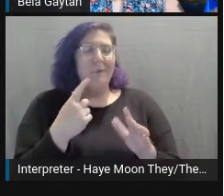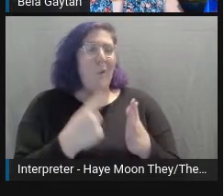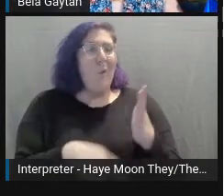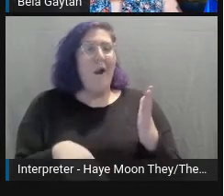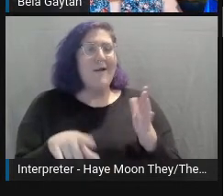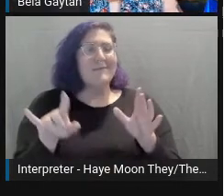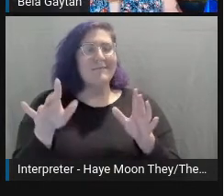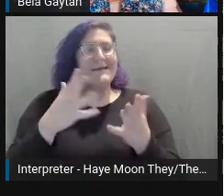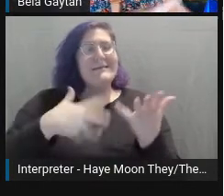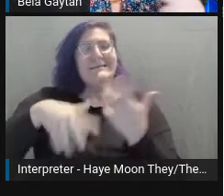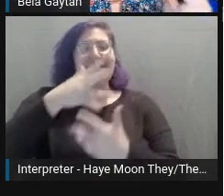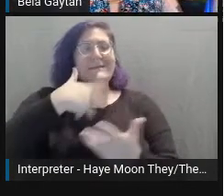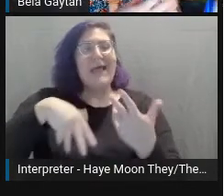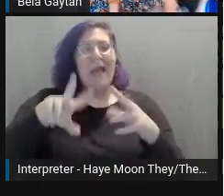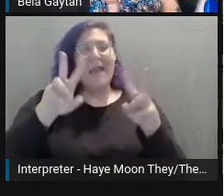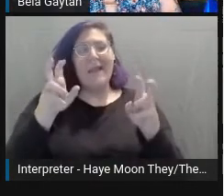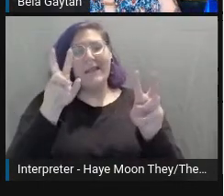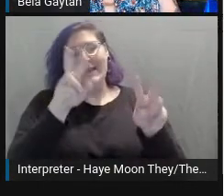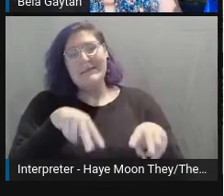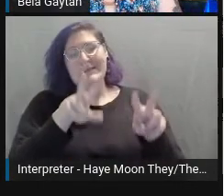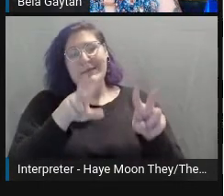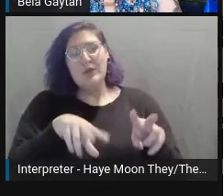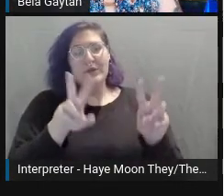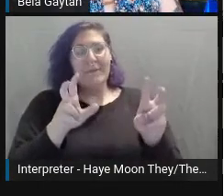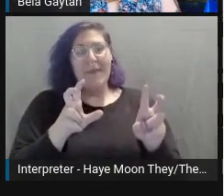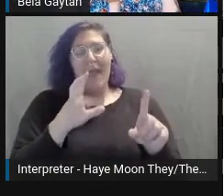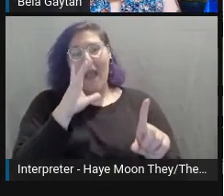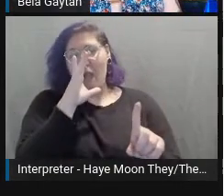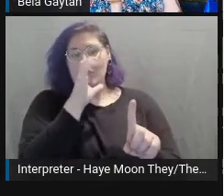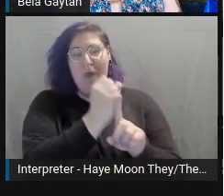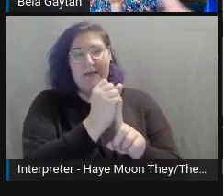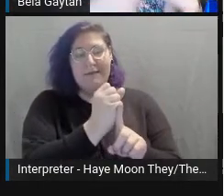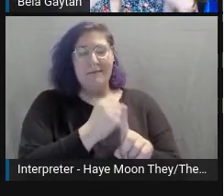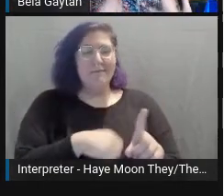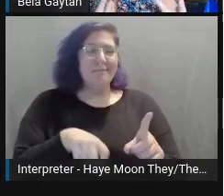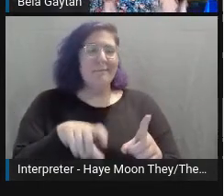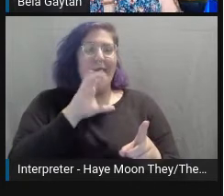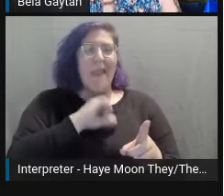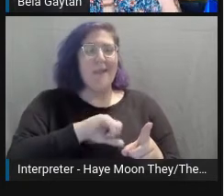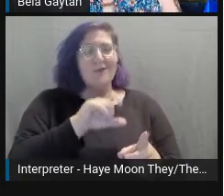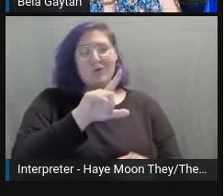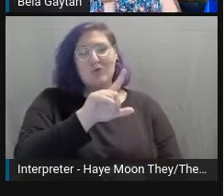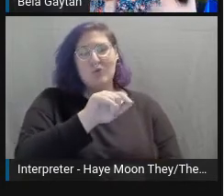20 to maybe 35-year-old white folks, that's what we tend to see.